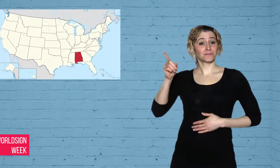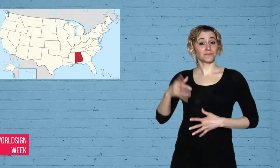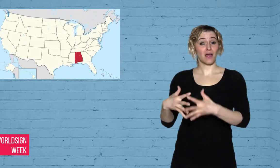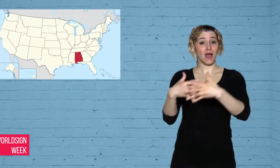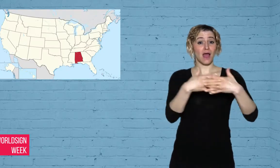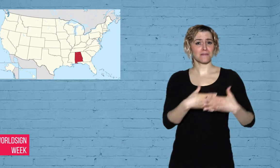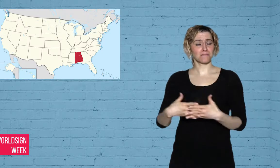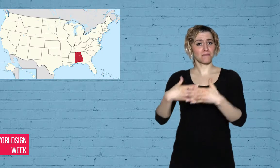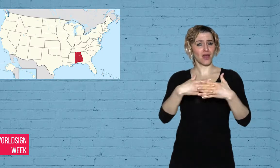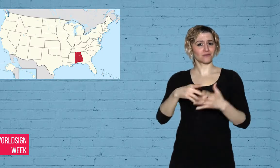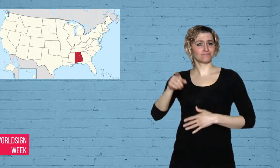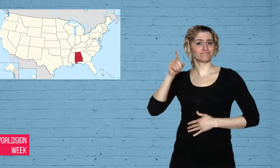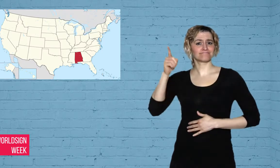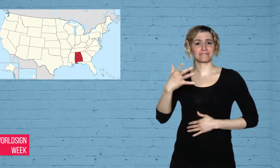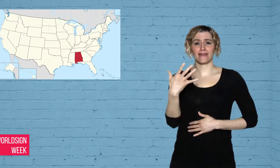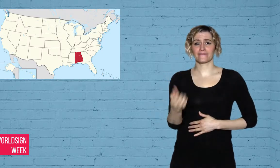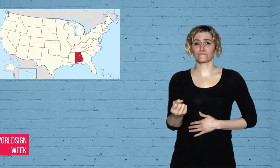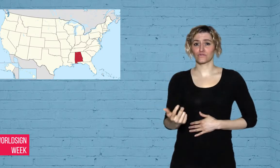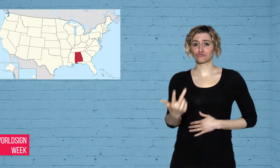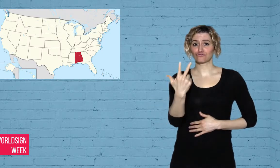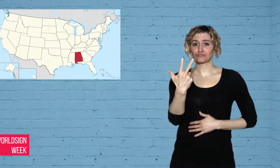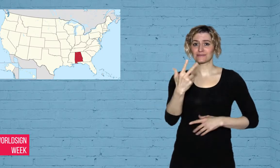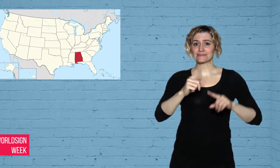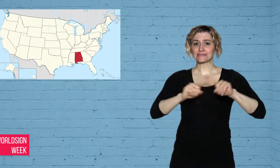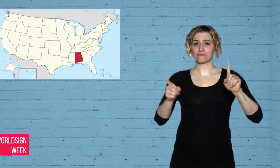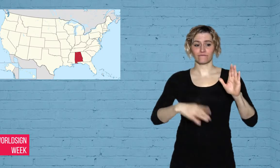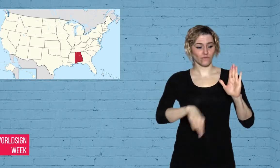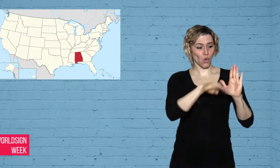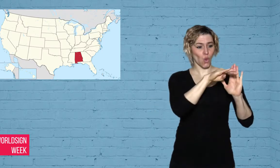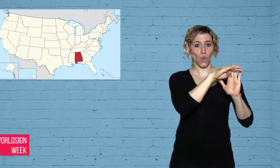Dawn: Three different laws have been